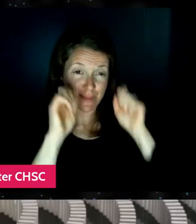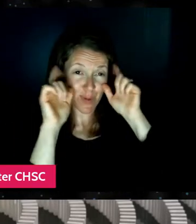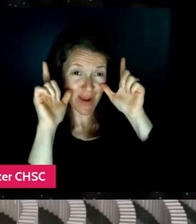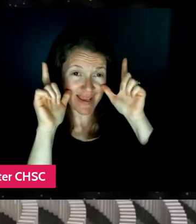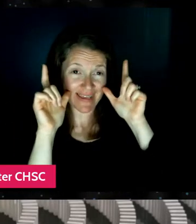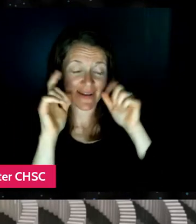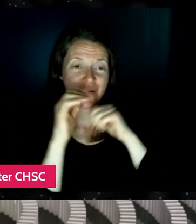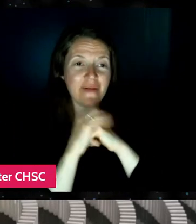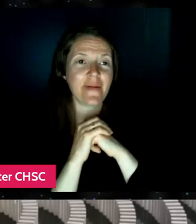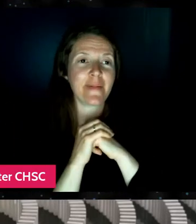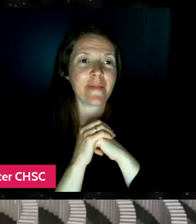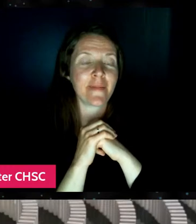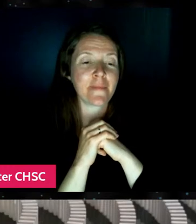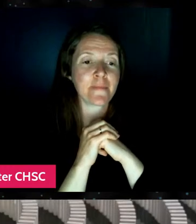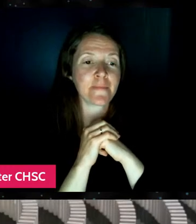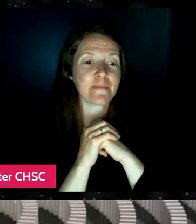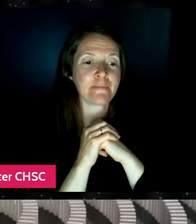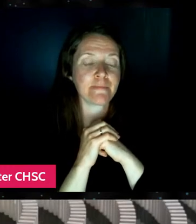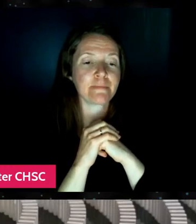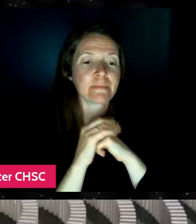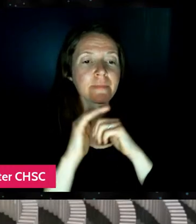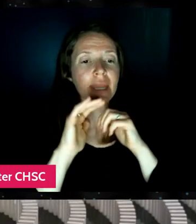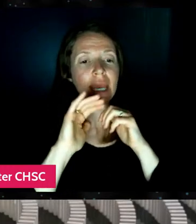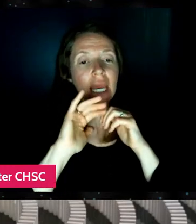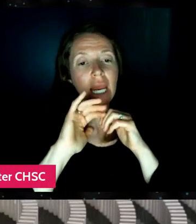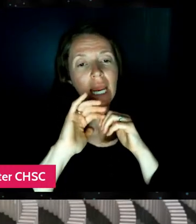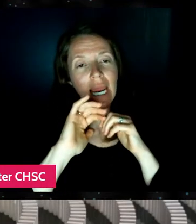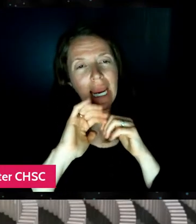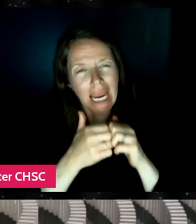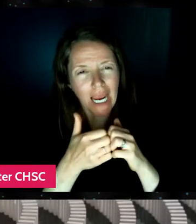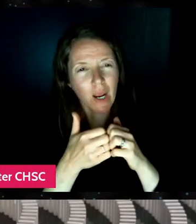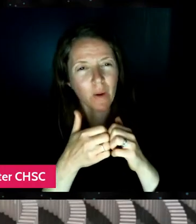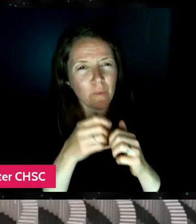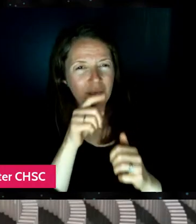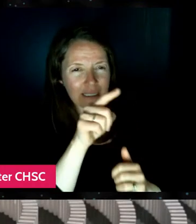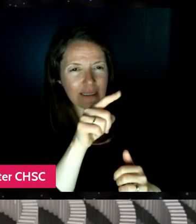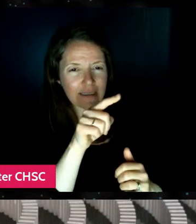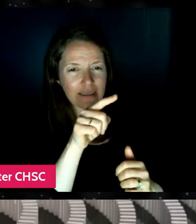was how he approaches documentaries